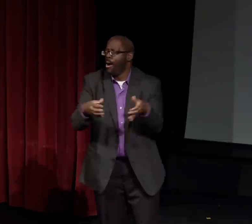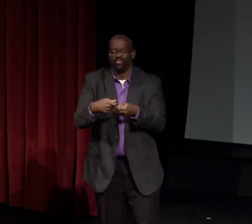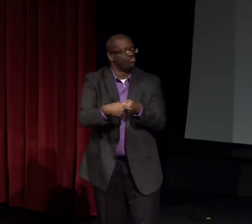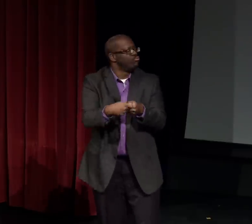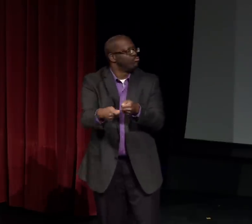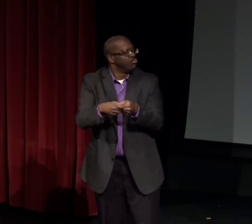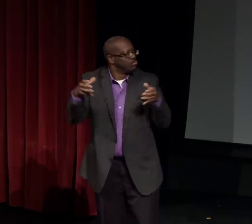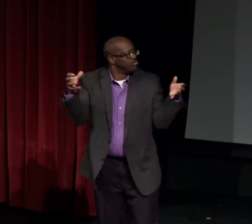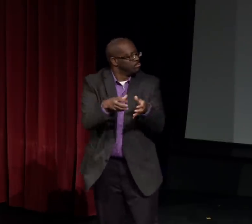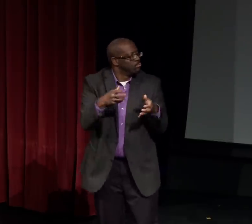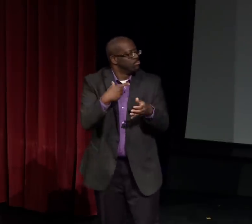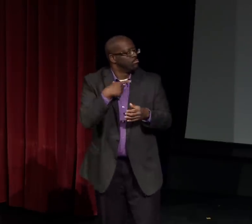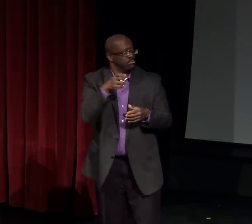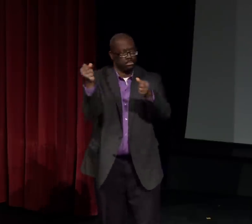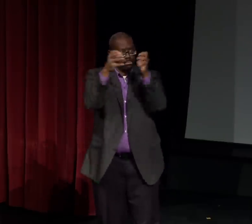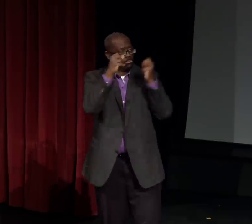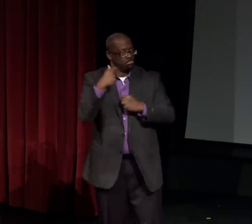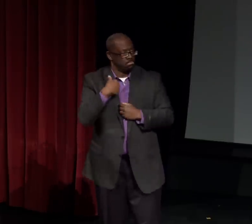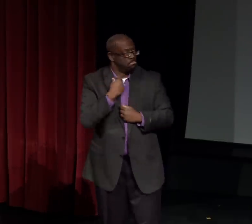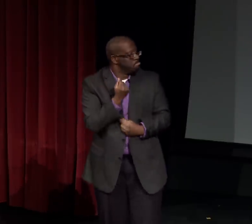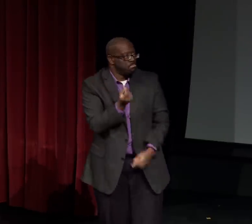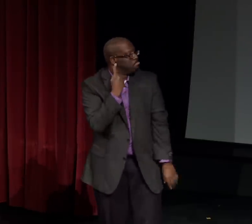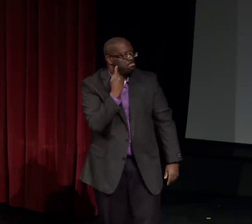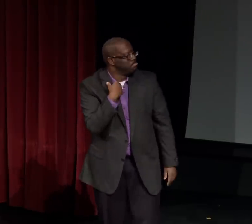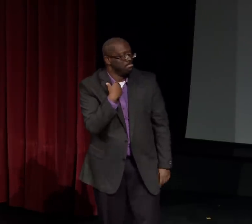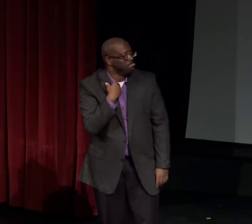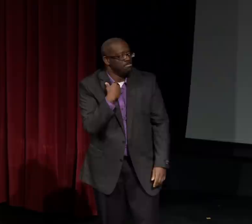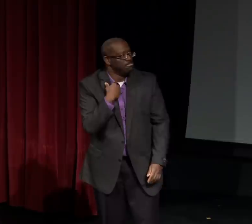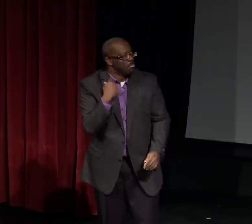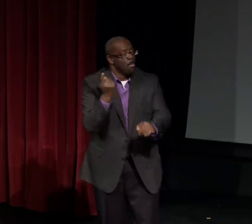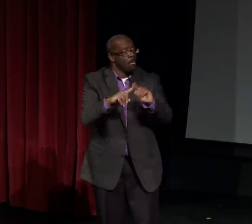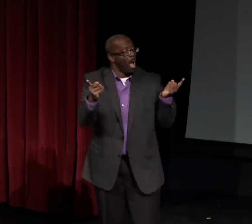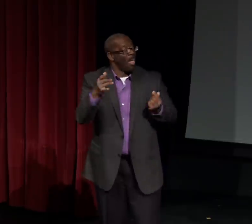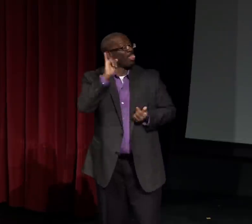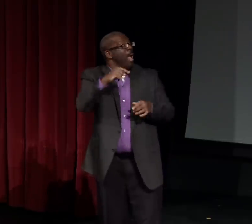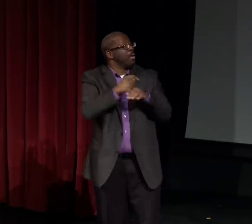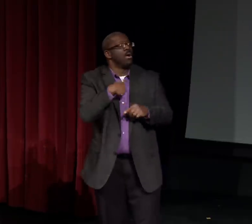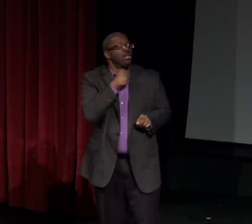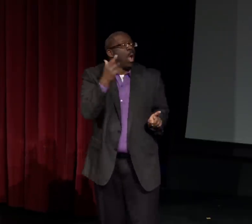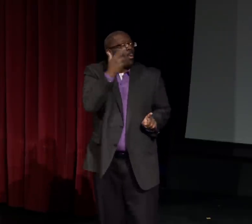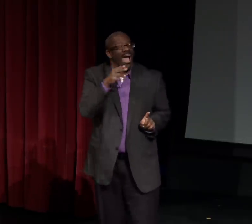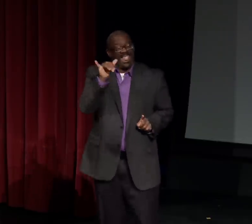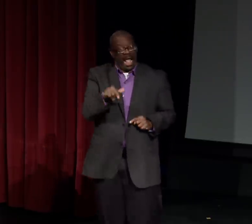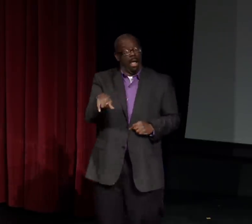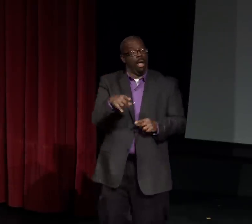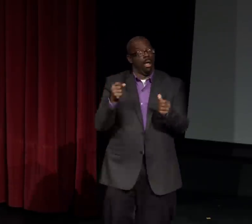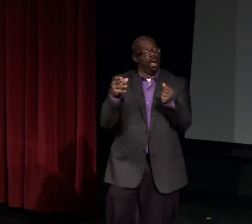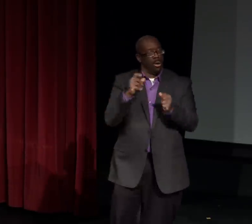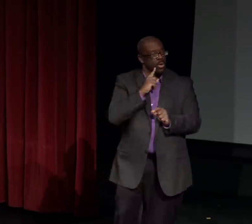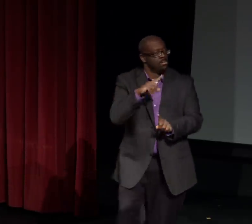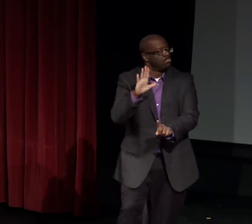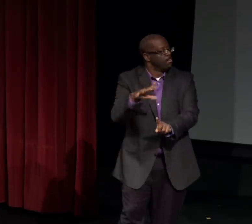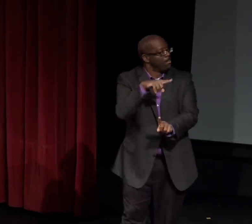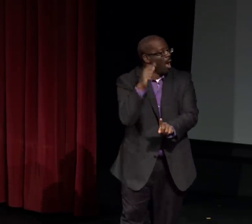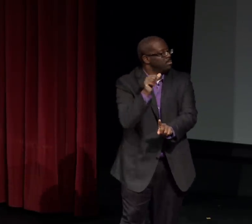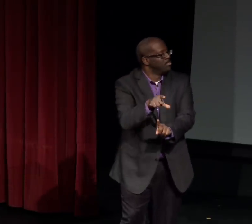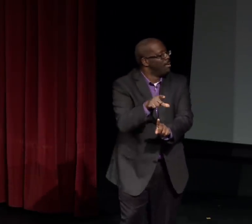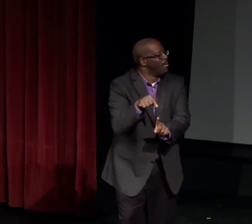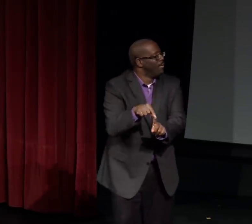So I would go to their house, they would come to mine. We would get together. We would hang out. But I didn't really understand them. And I didn't realize it was because